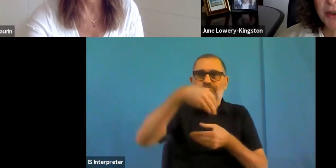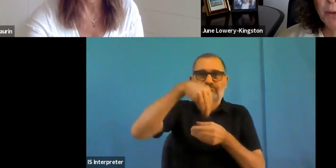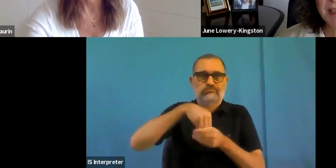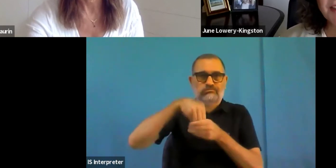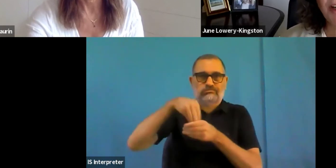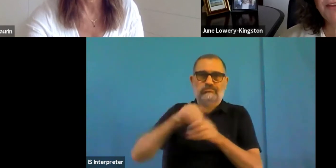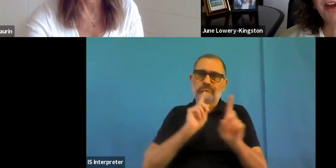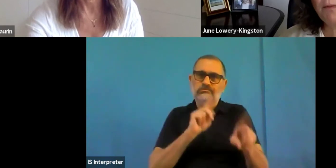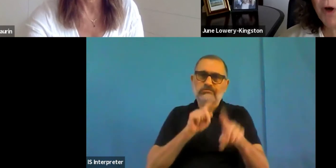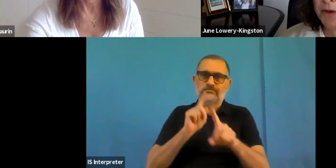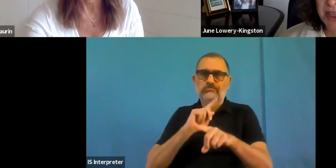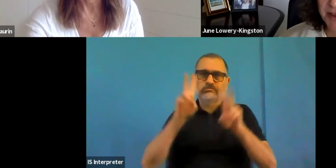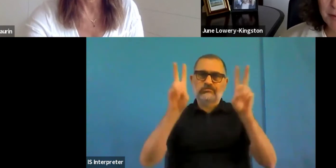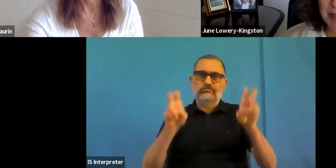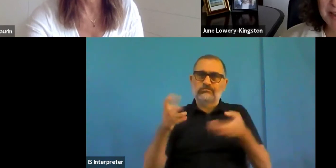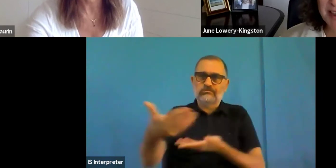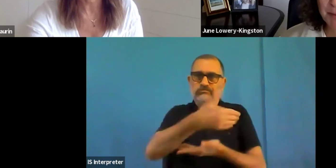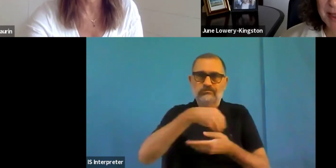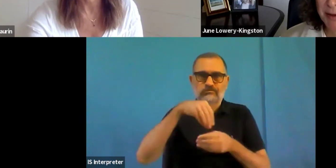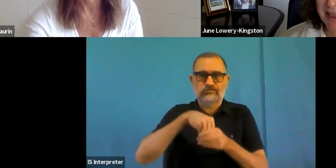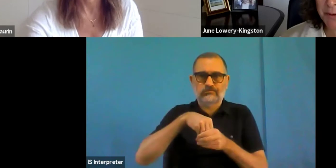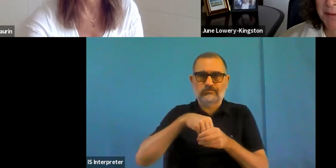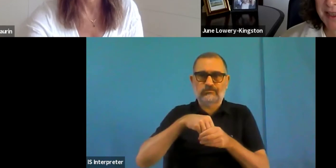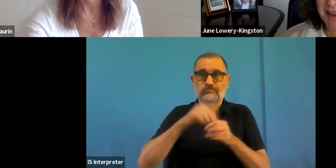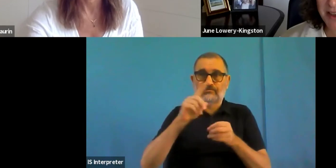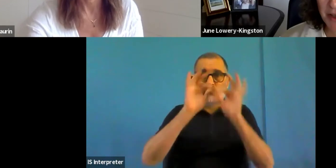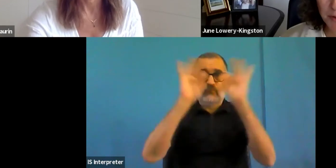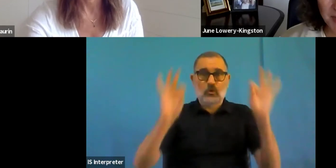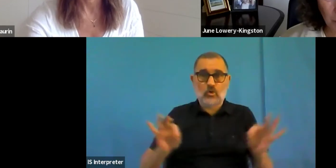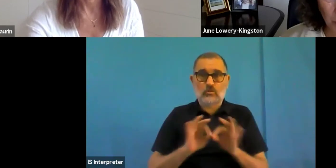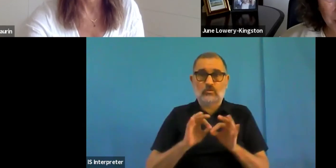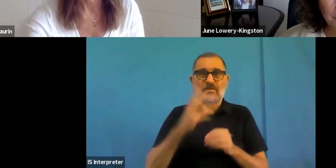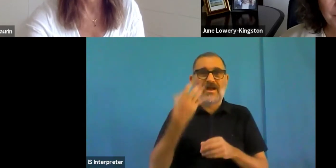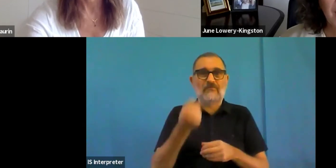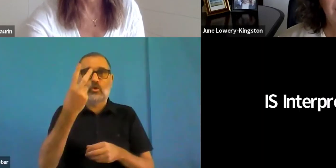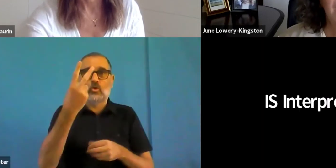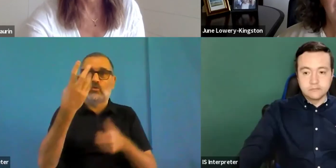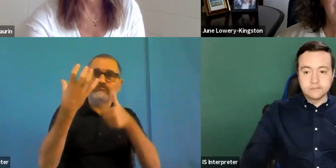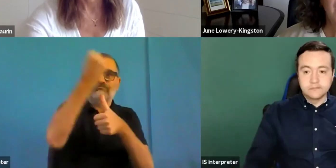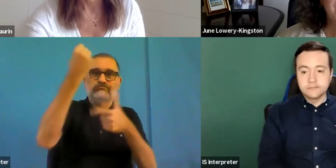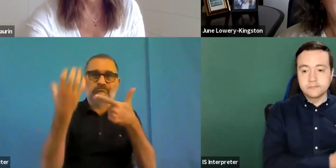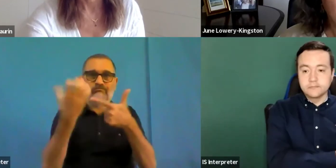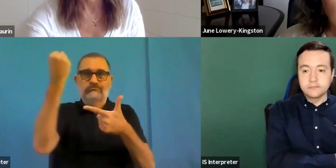winners of the most difficult parts of public sector websites to us award.